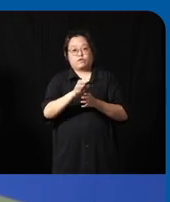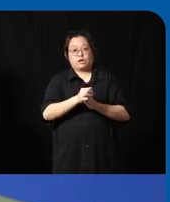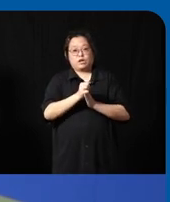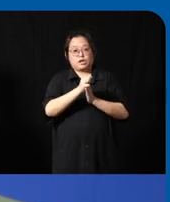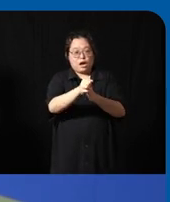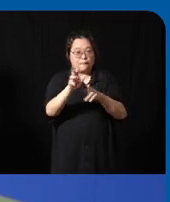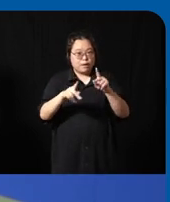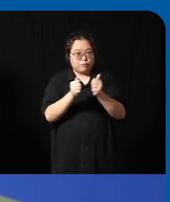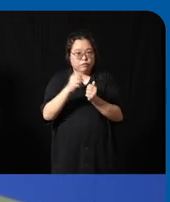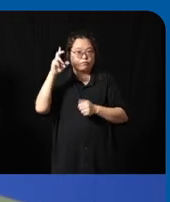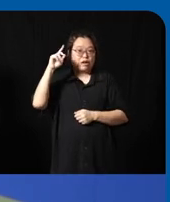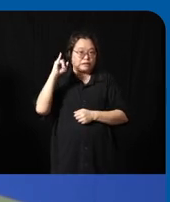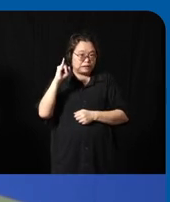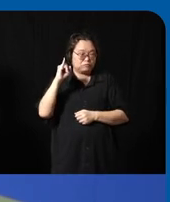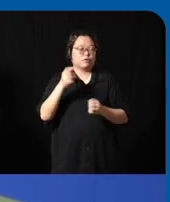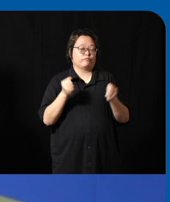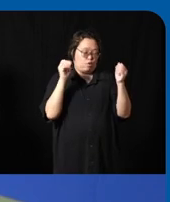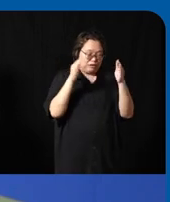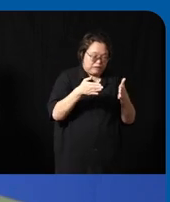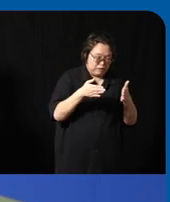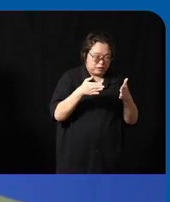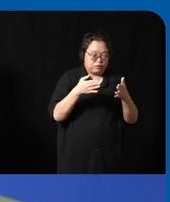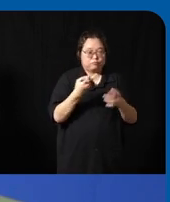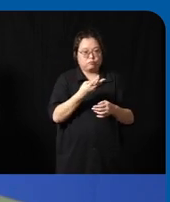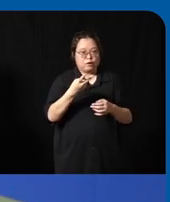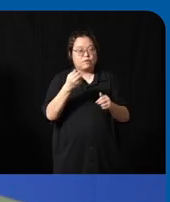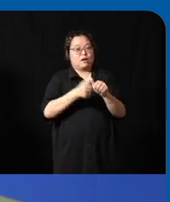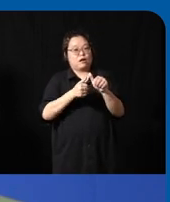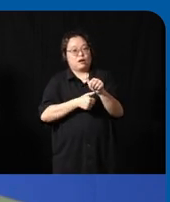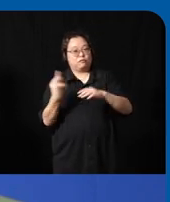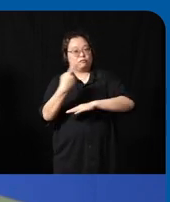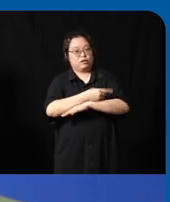disability of person with autism through their daily living for example can they ask cheat gbt